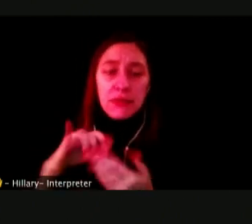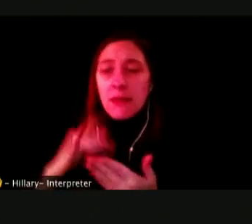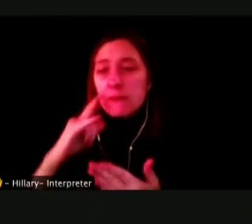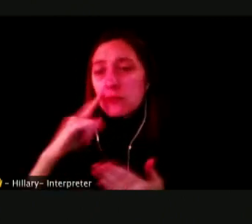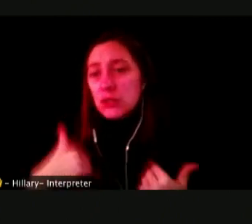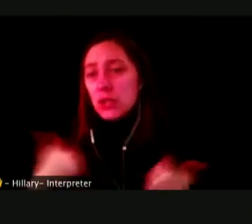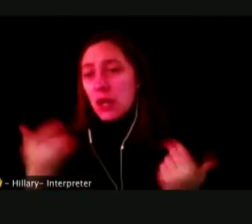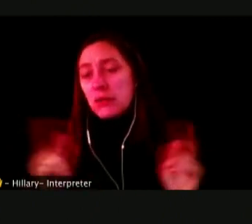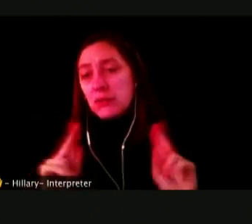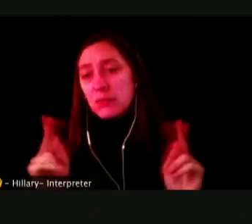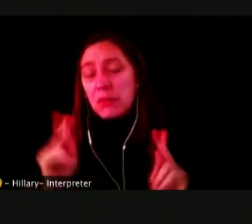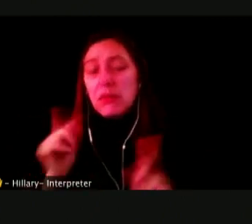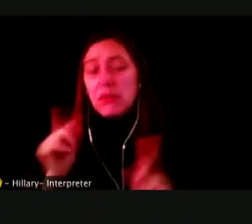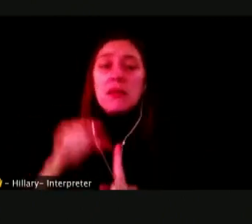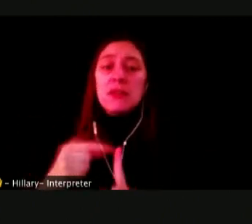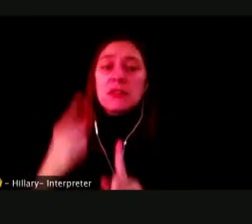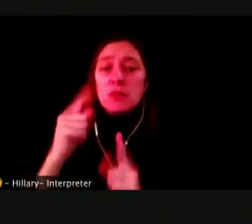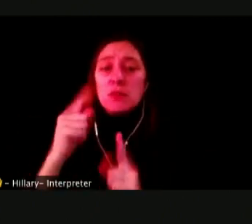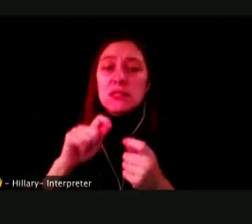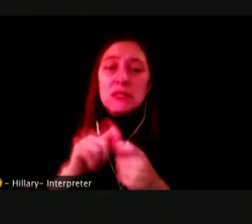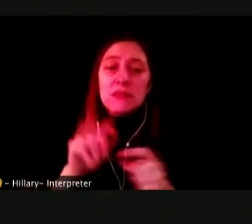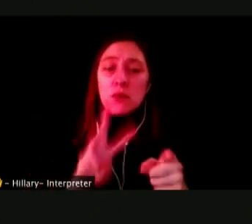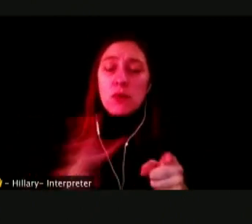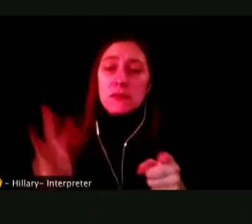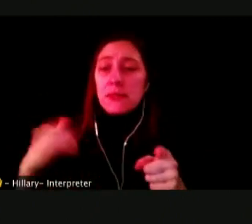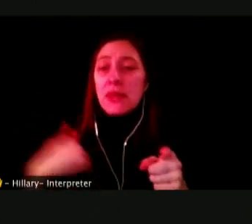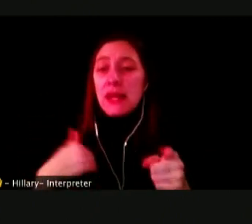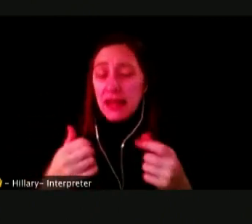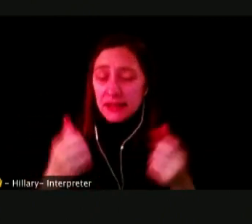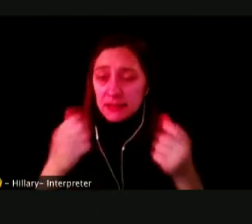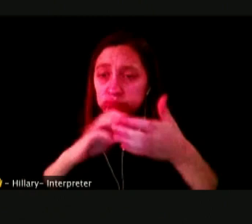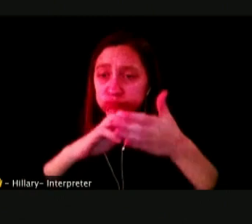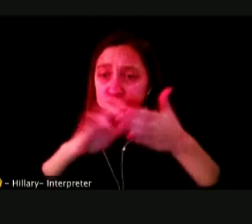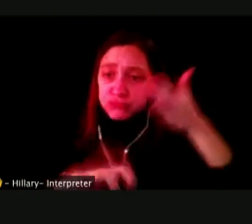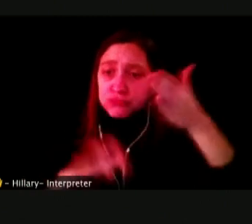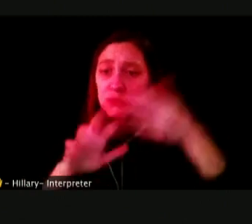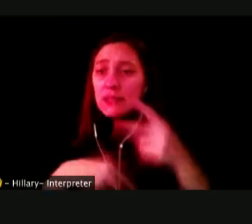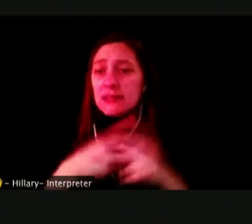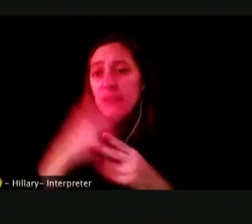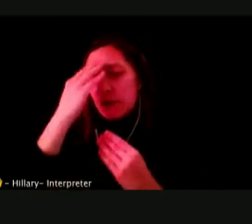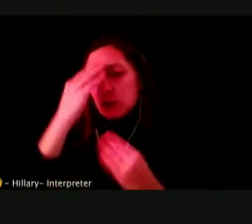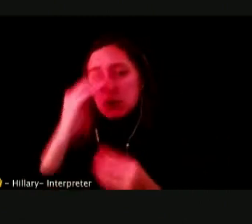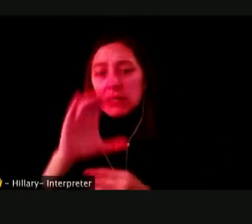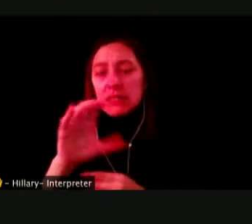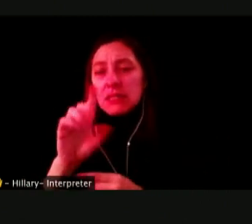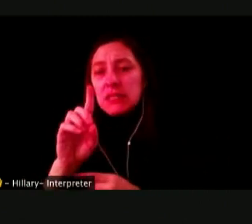THIS IS ONE PARTICULAR WEBSITE THAT HAS A LOT OF INFORMATION.